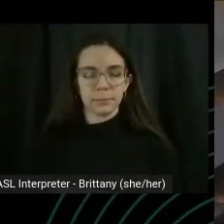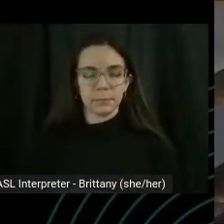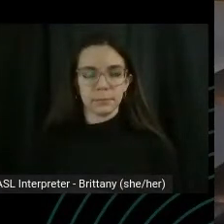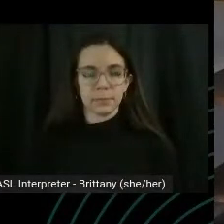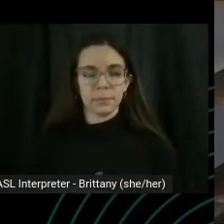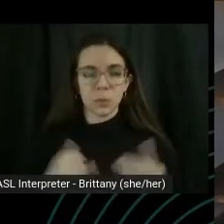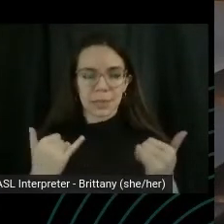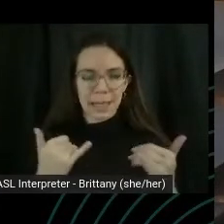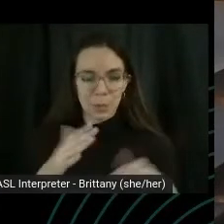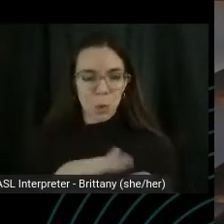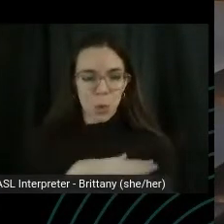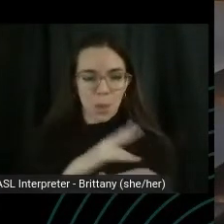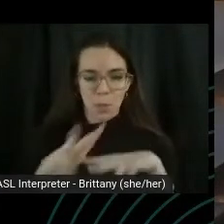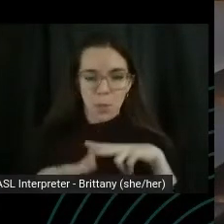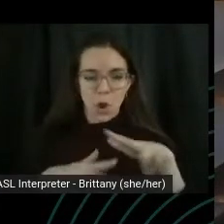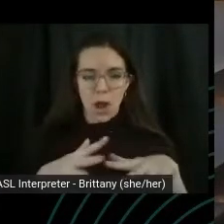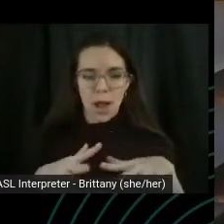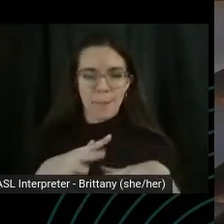And fucking down.